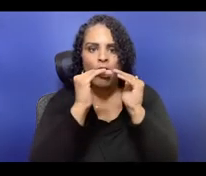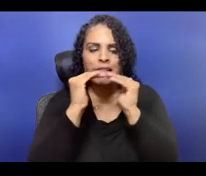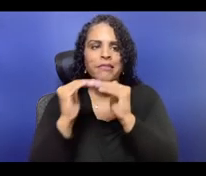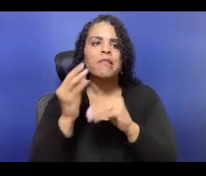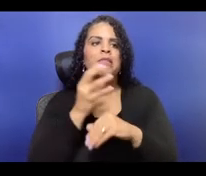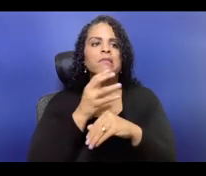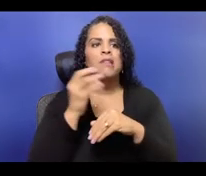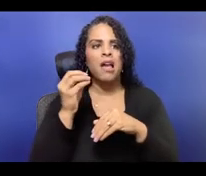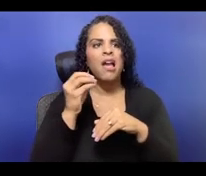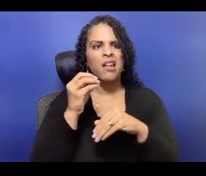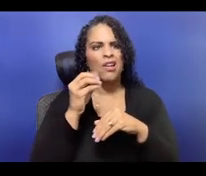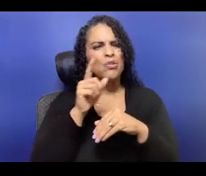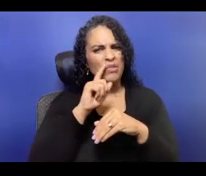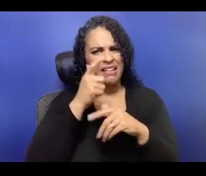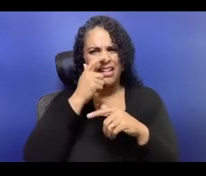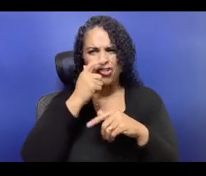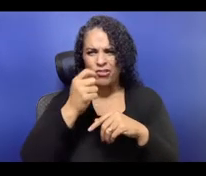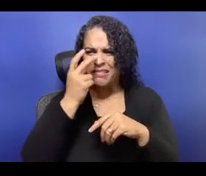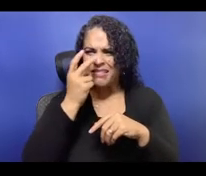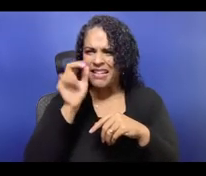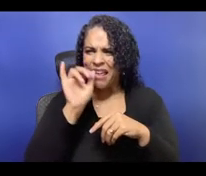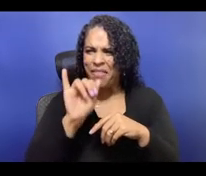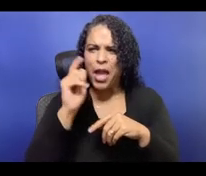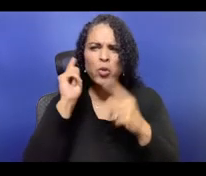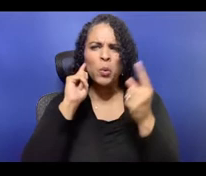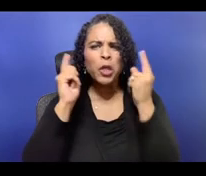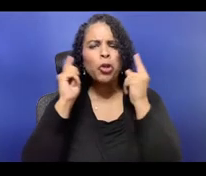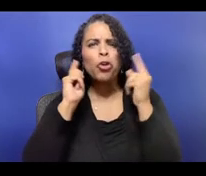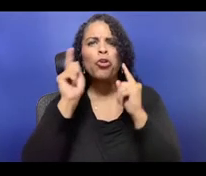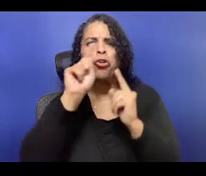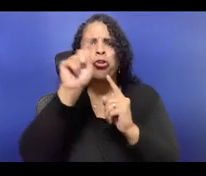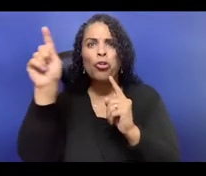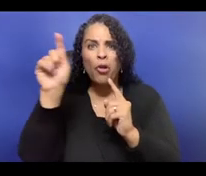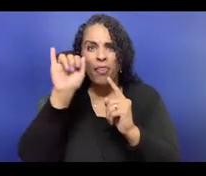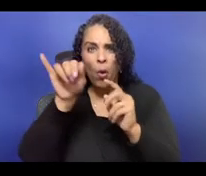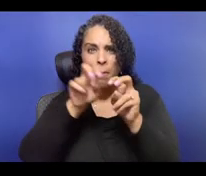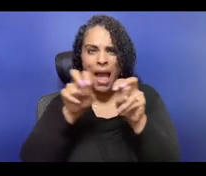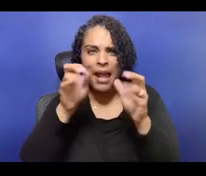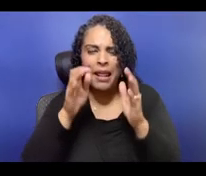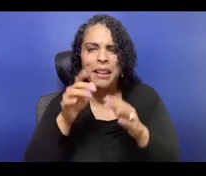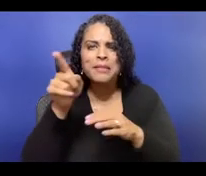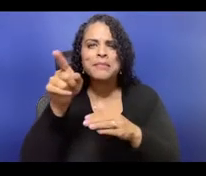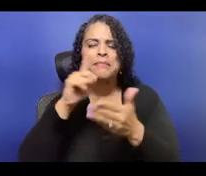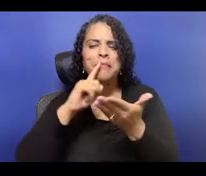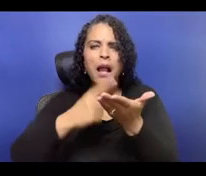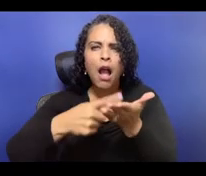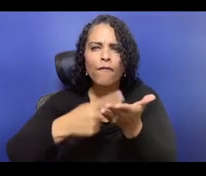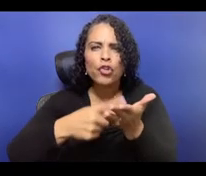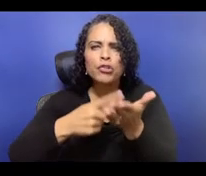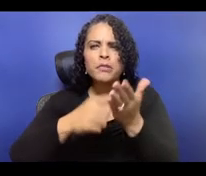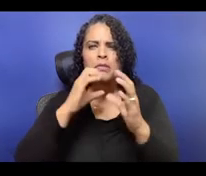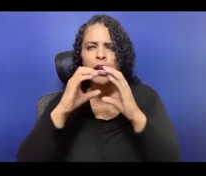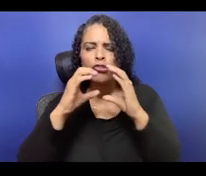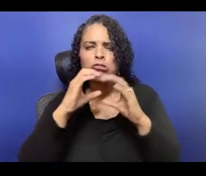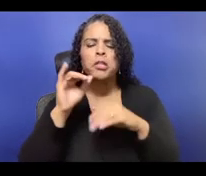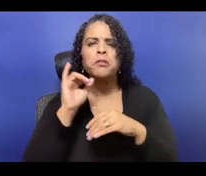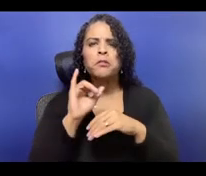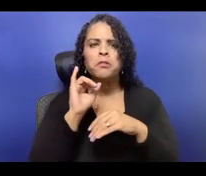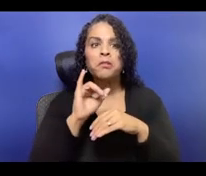And I am not, I'm a dance and theater artist, educator, and facilitator. I'm not representing Creating New Futures,